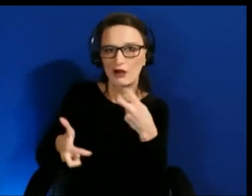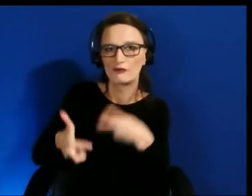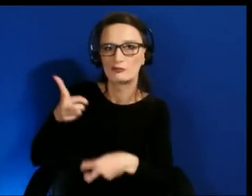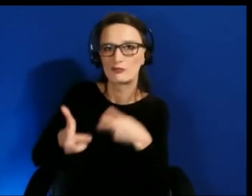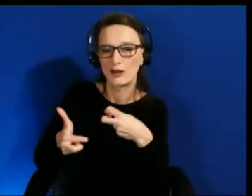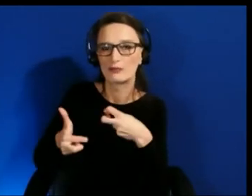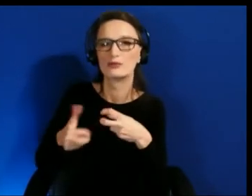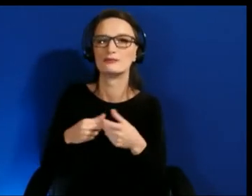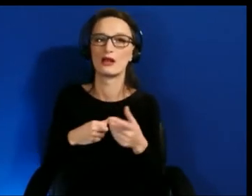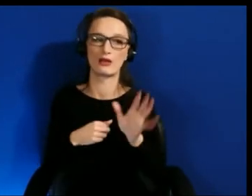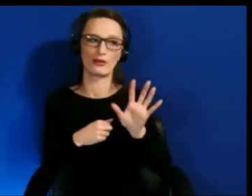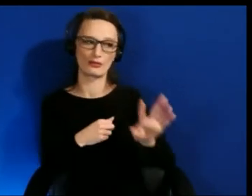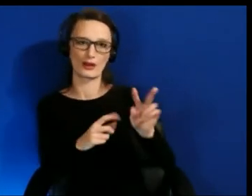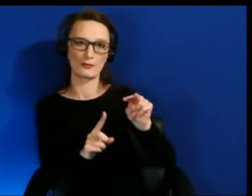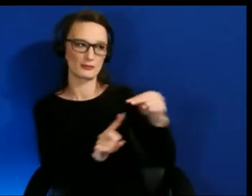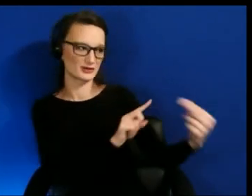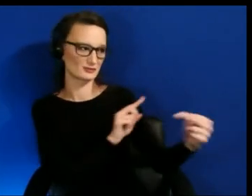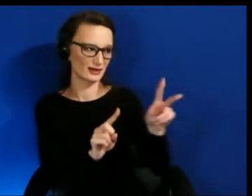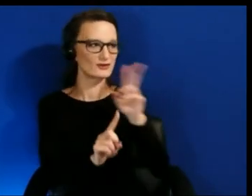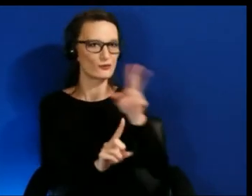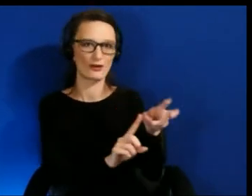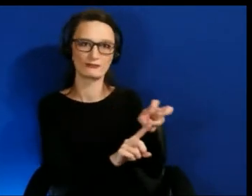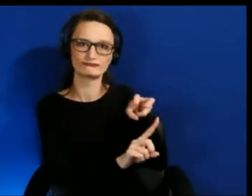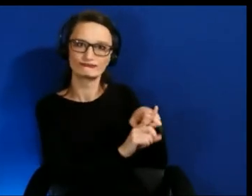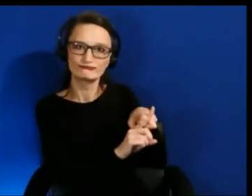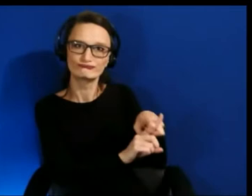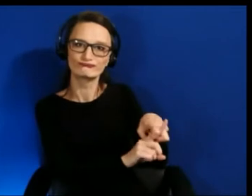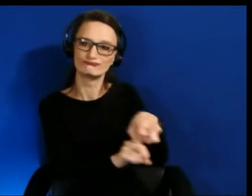we didn't think of at all.